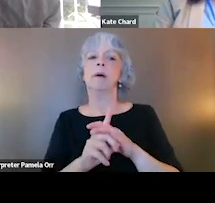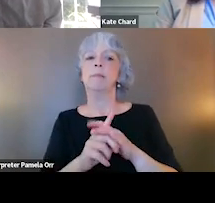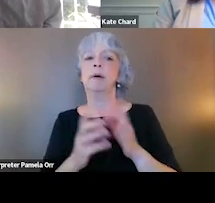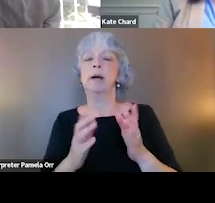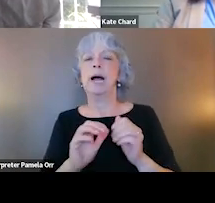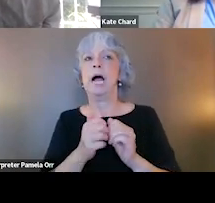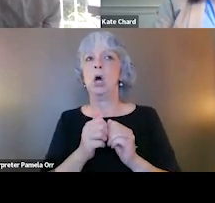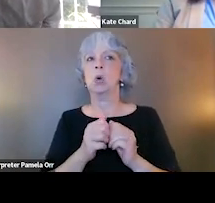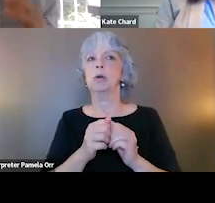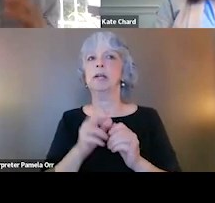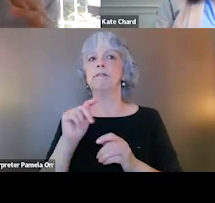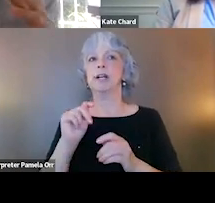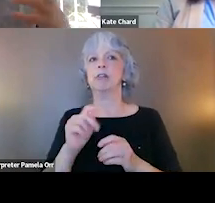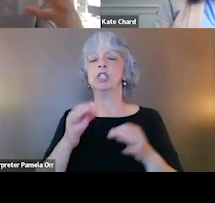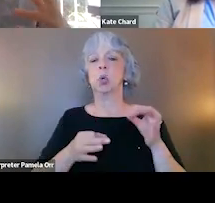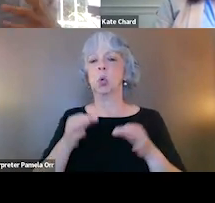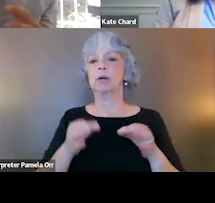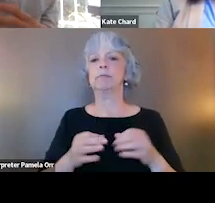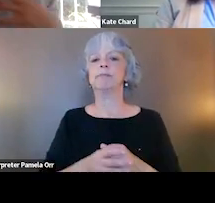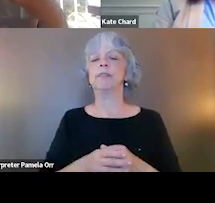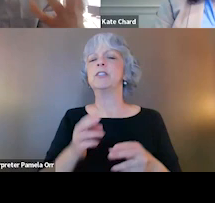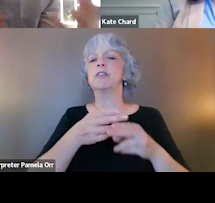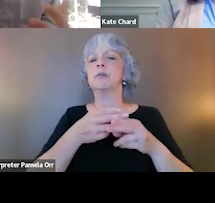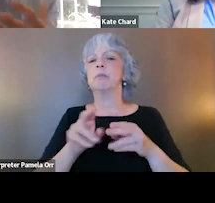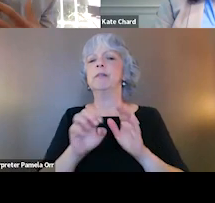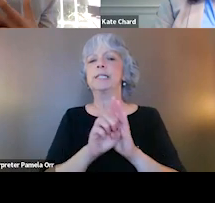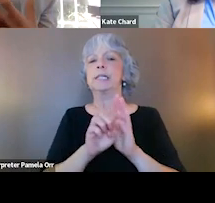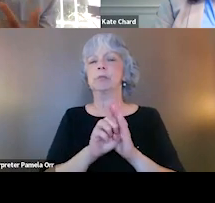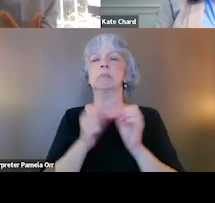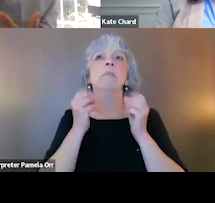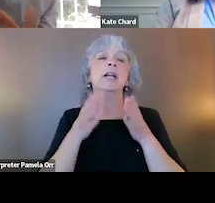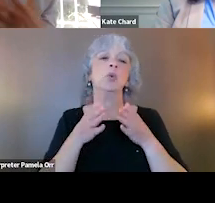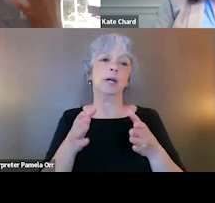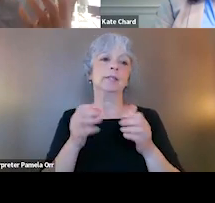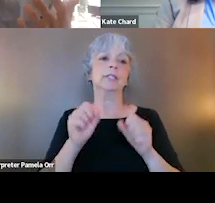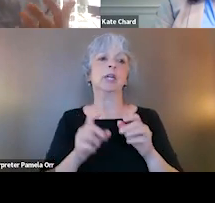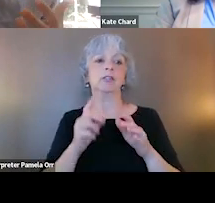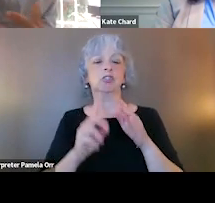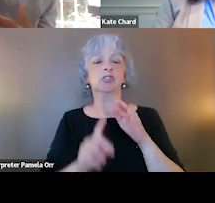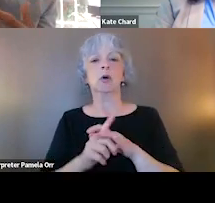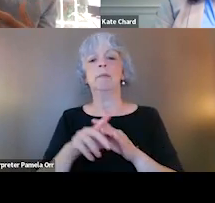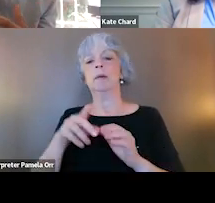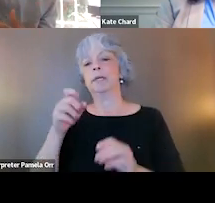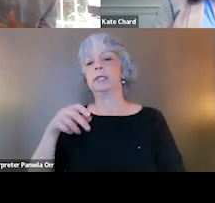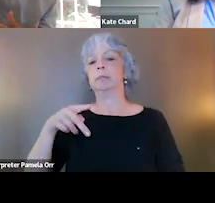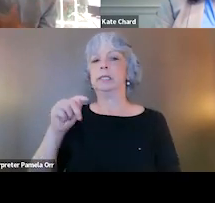Again, this is just some quick examples. There are lots of ways that this can manifest because PTSD and co-occurring substance use disorders